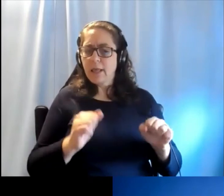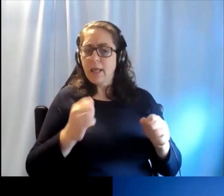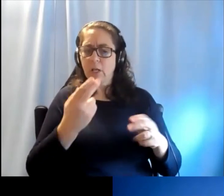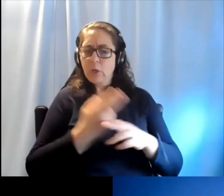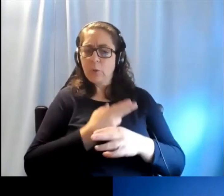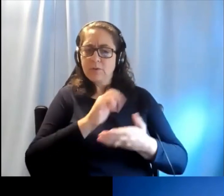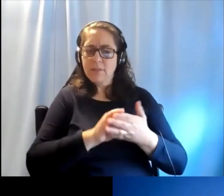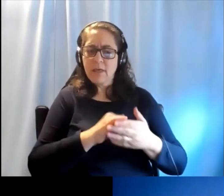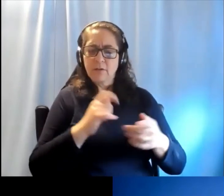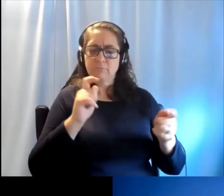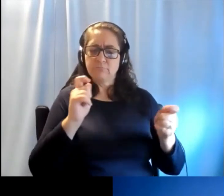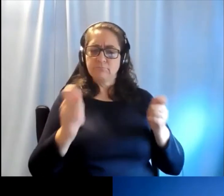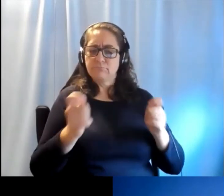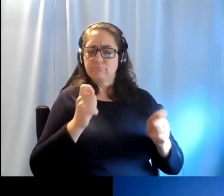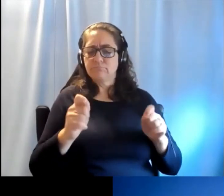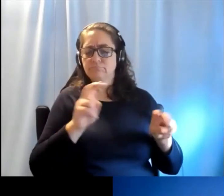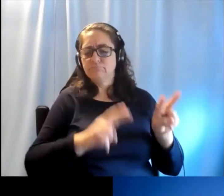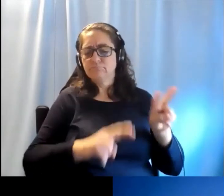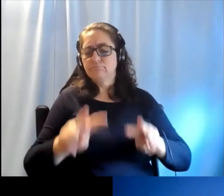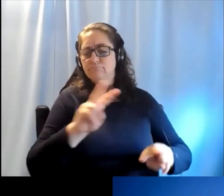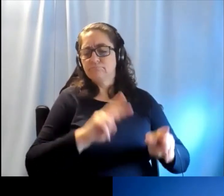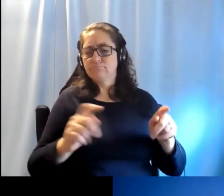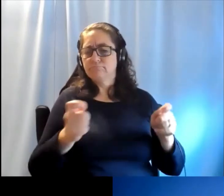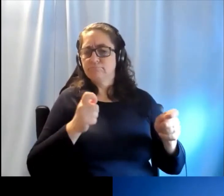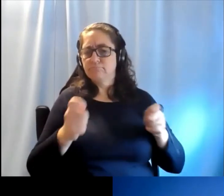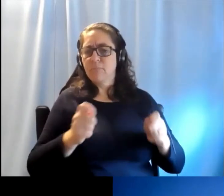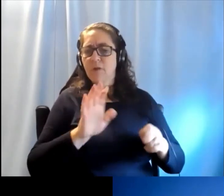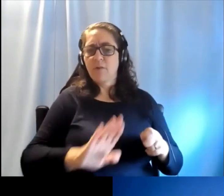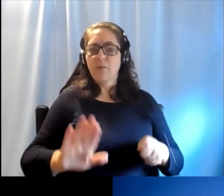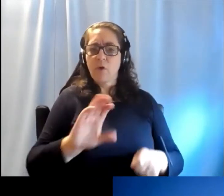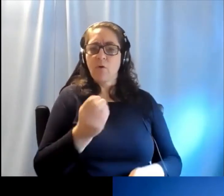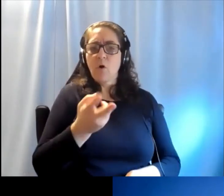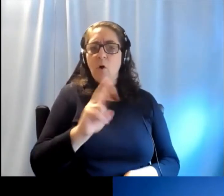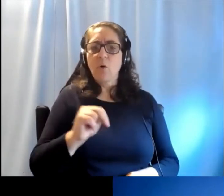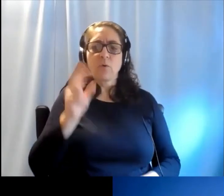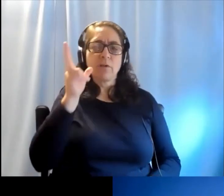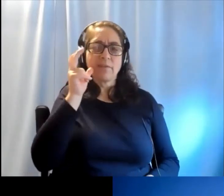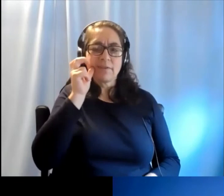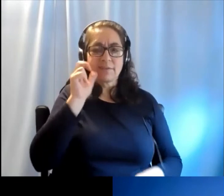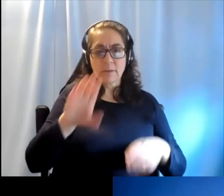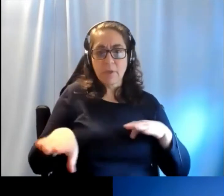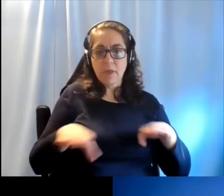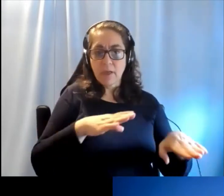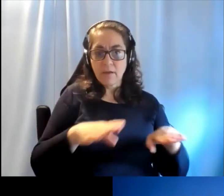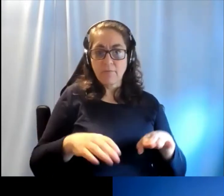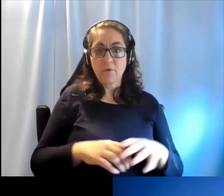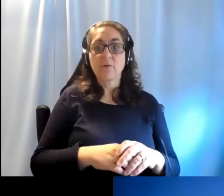to moderate their own listening behaviors. To monitor and moderate their own listening behaviors.